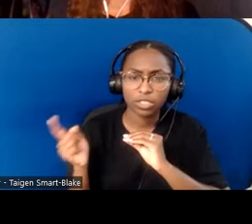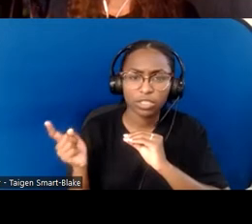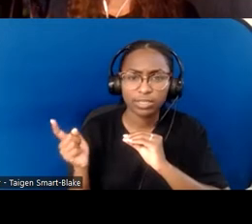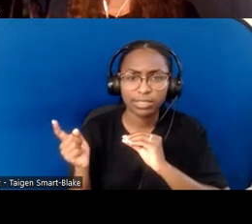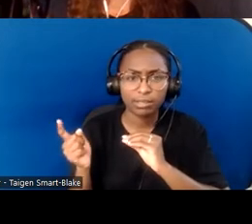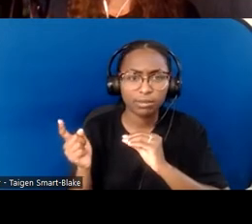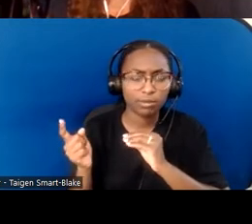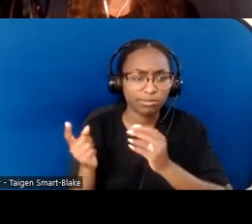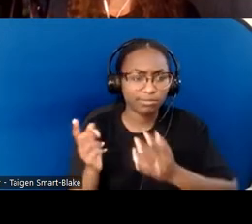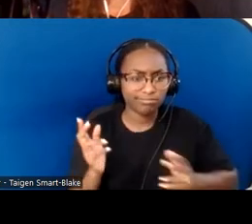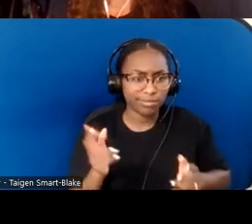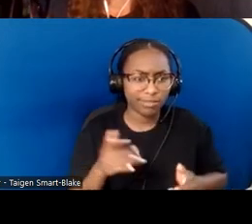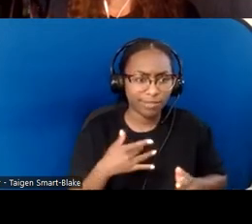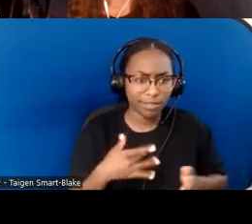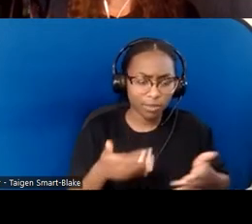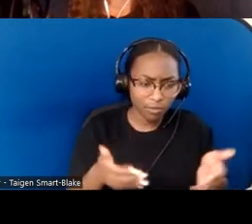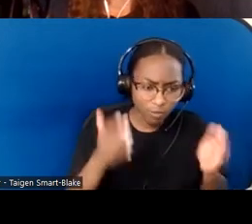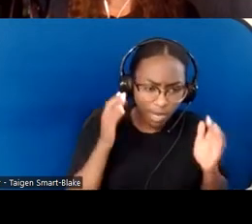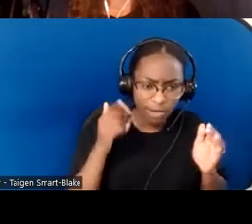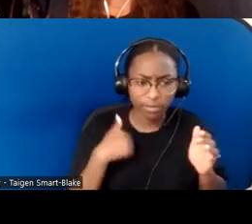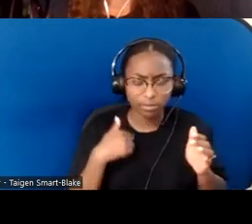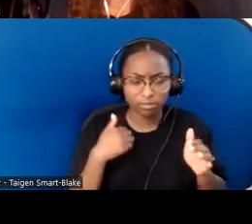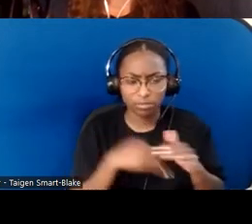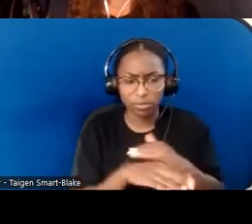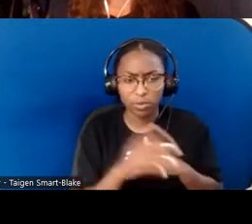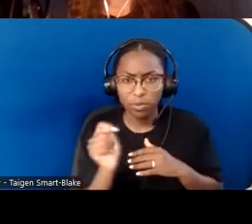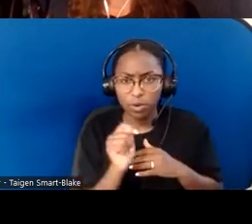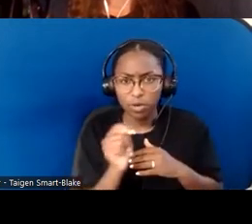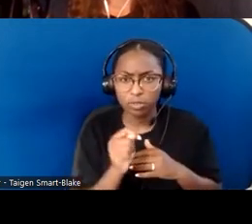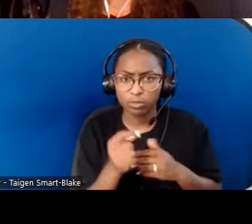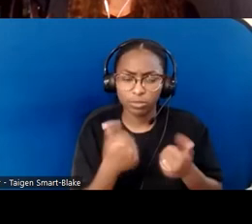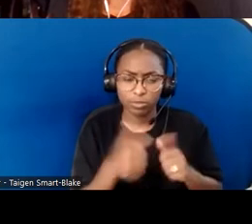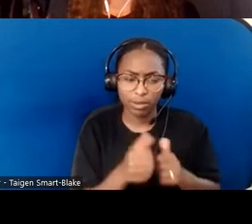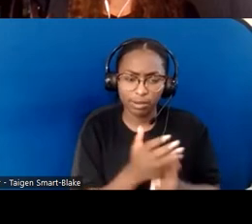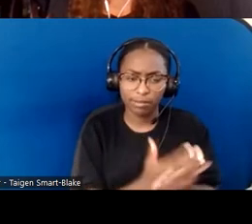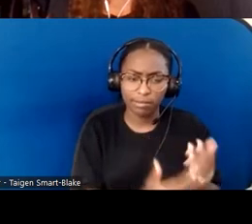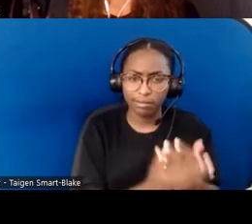Or helping her in the restroom to find a stall that was open, and then all of a sudden